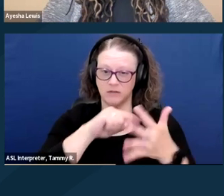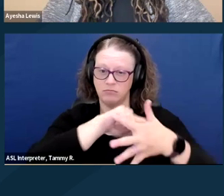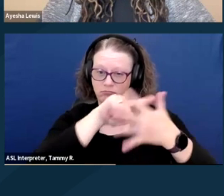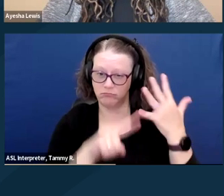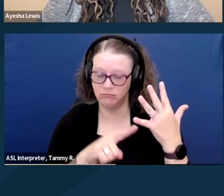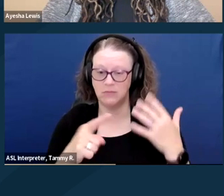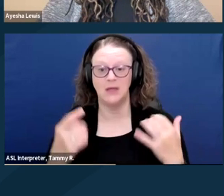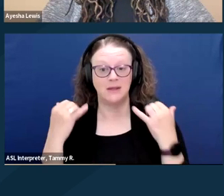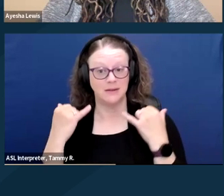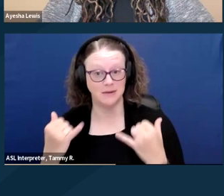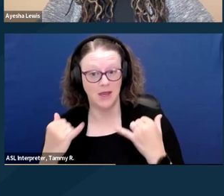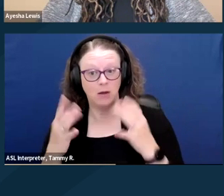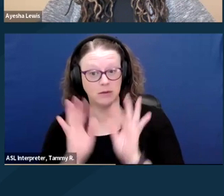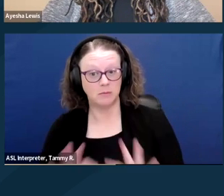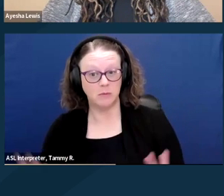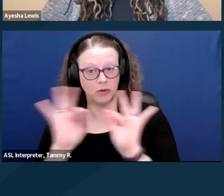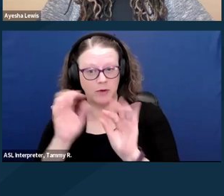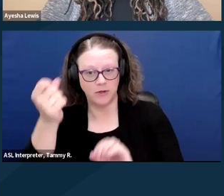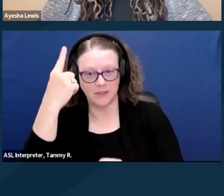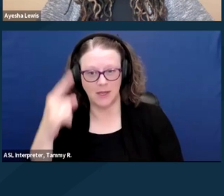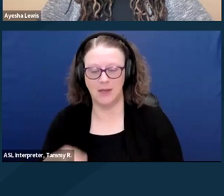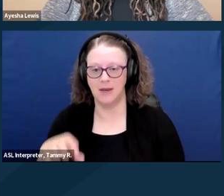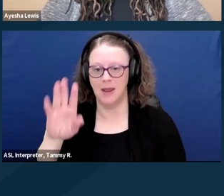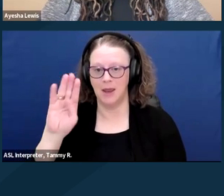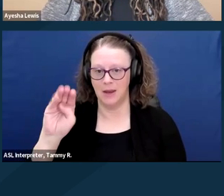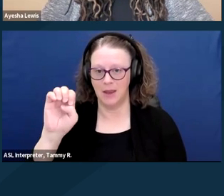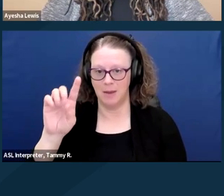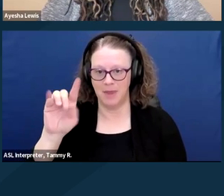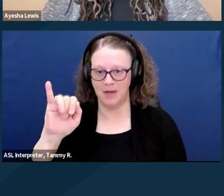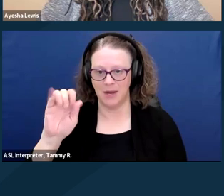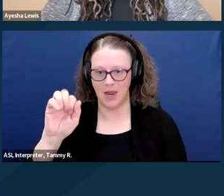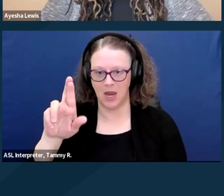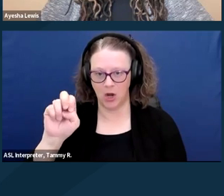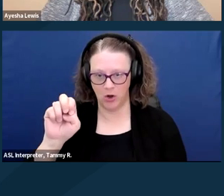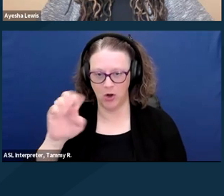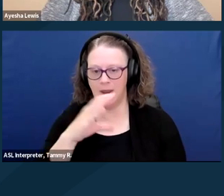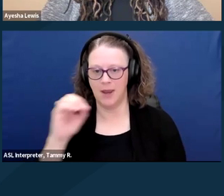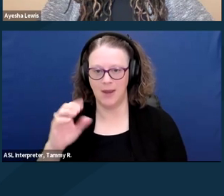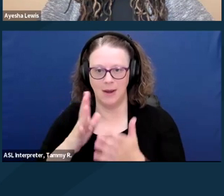that Medicare and Medicaid are a pathway to access to disability supports.